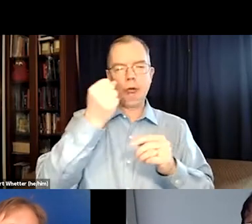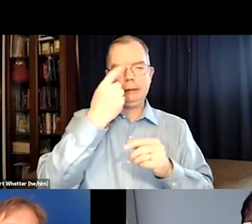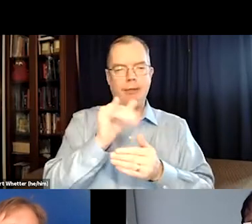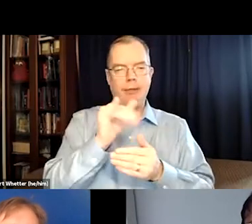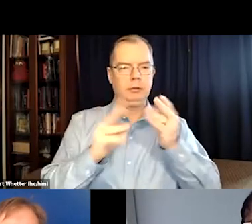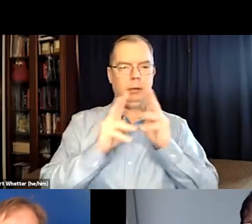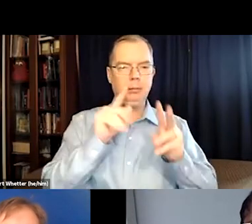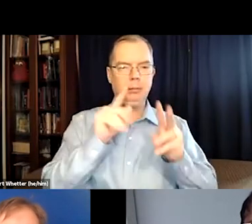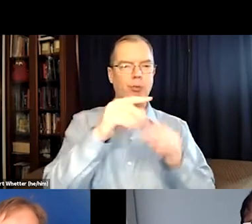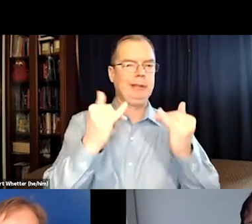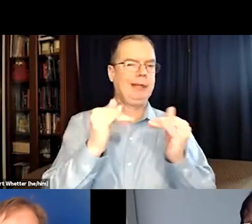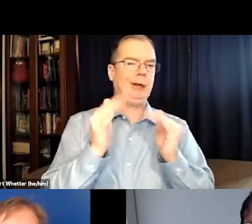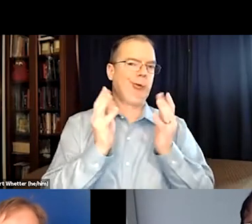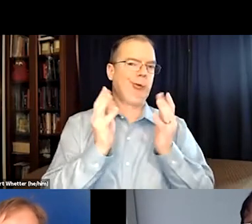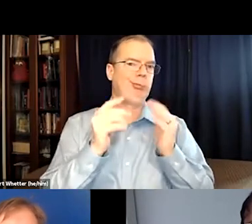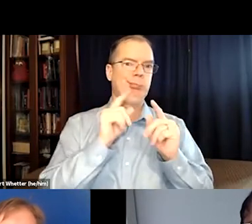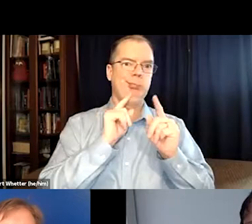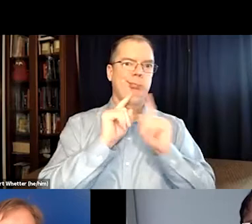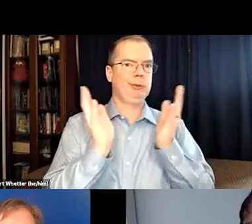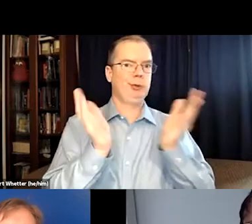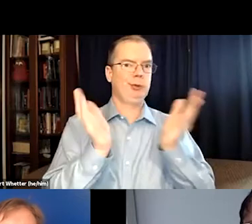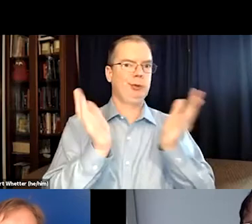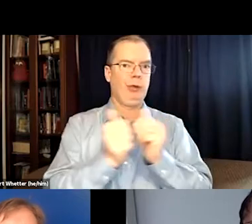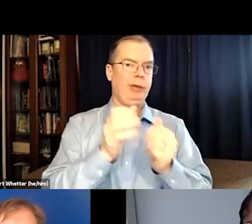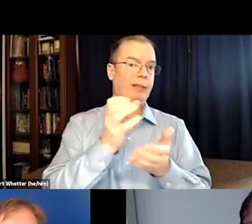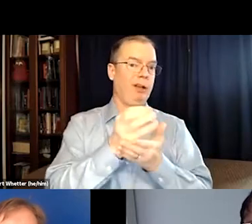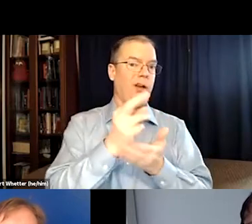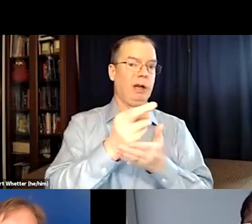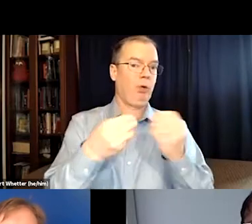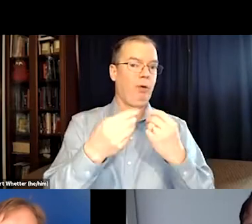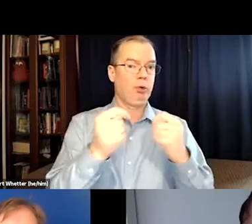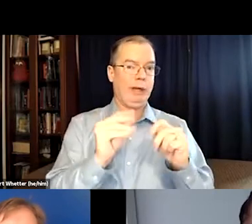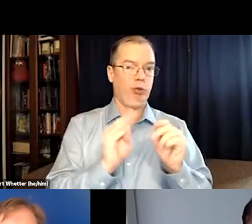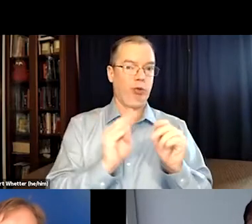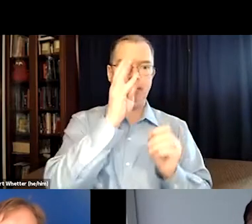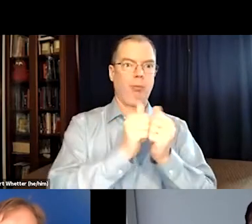it could be waived under fair use. And I can understand that some companies now are having that conversation